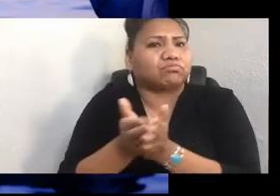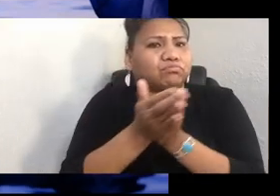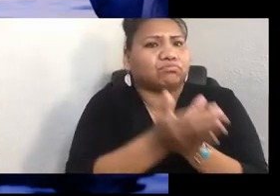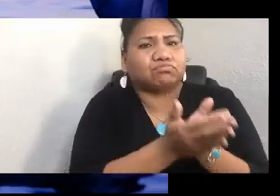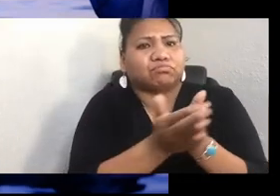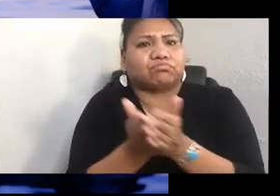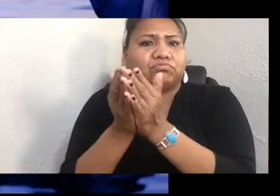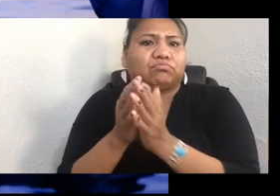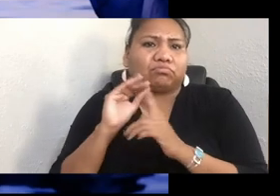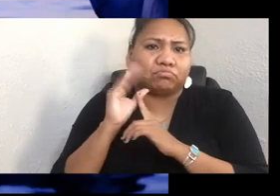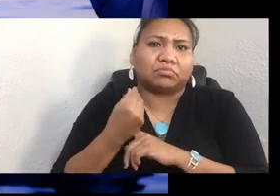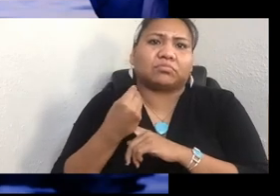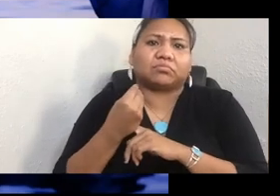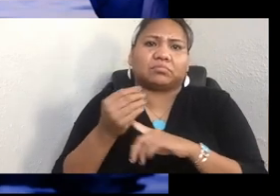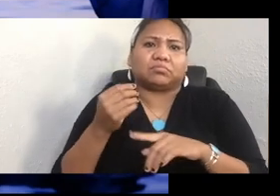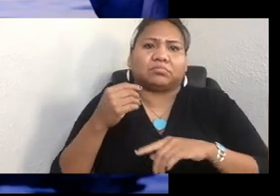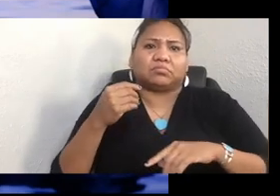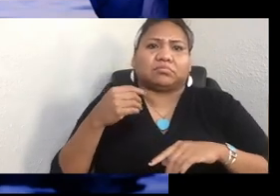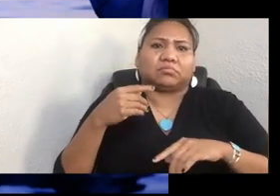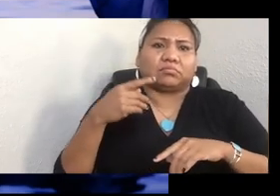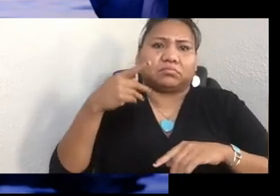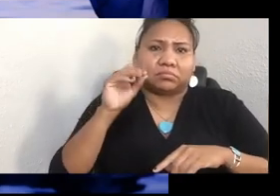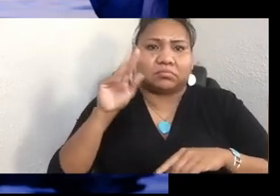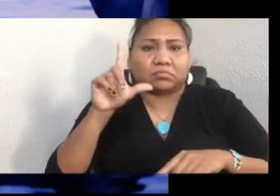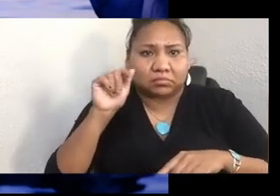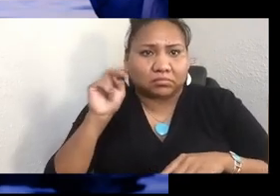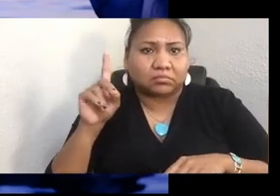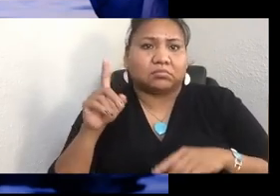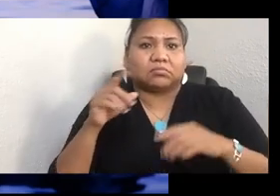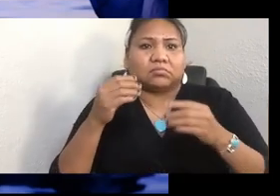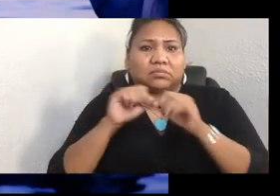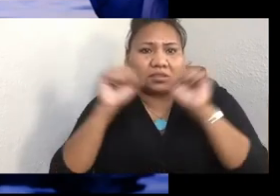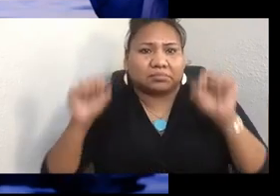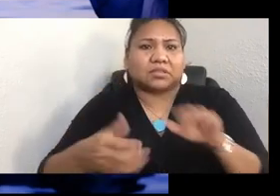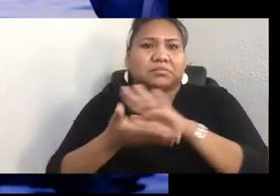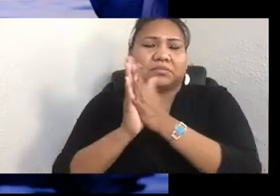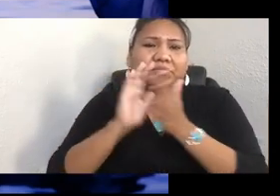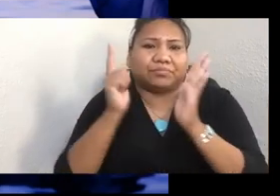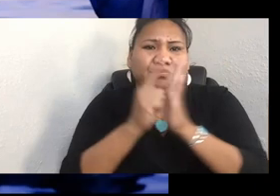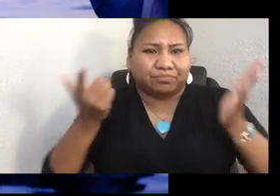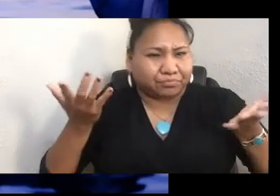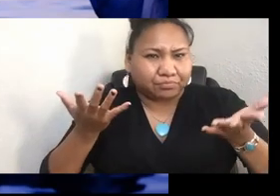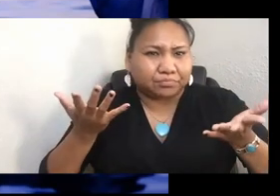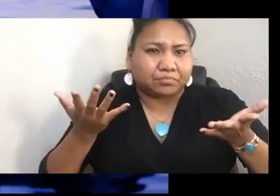system was made illegal here. The potlatch system carried our culture.